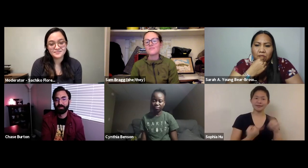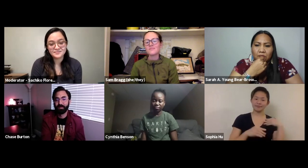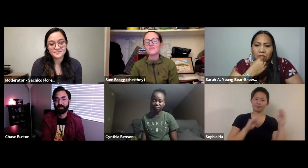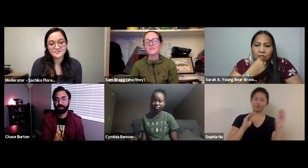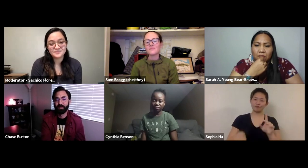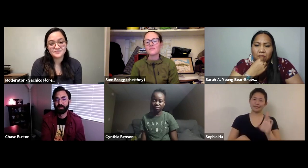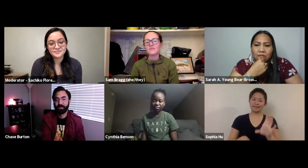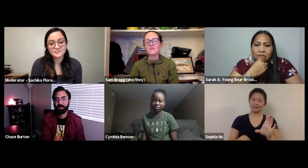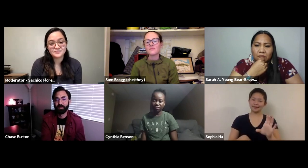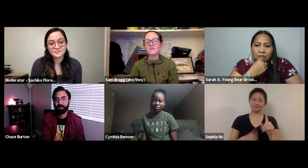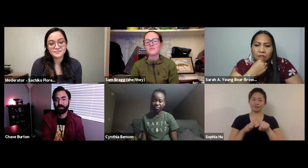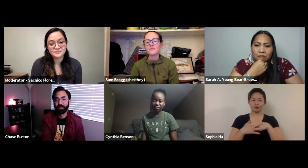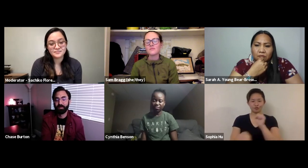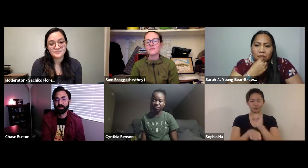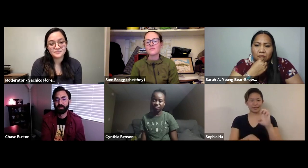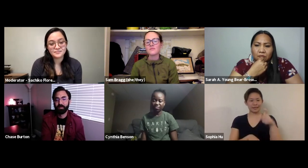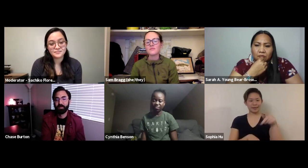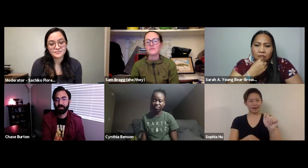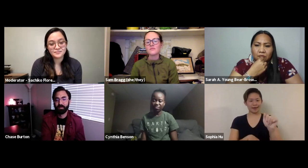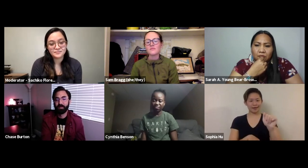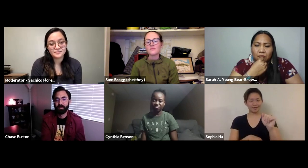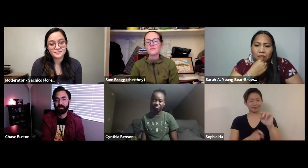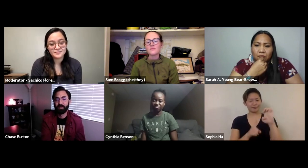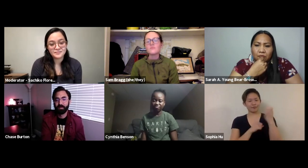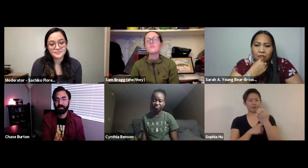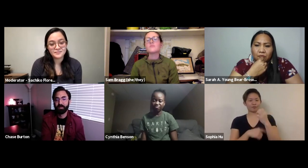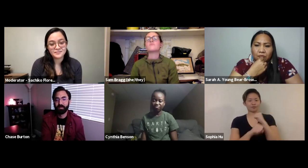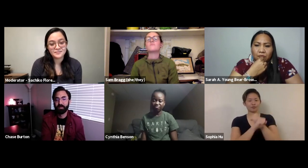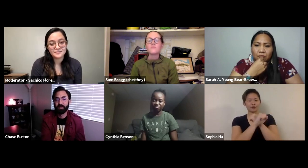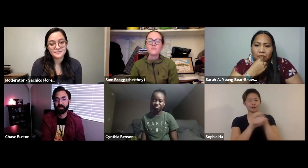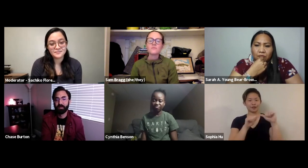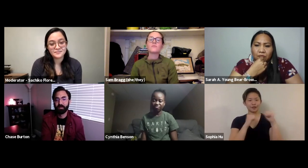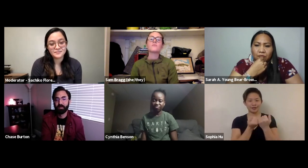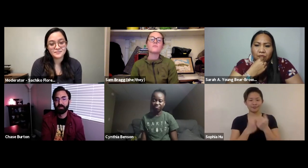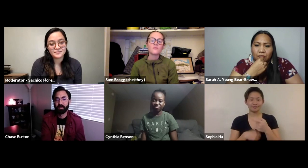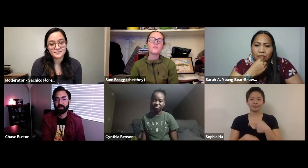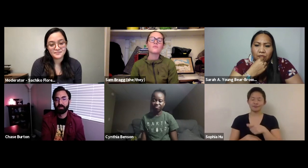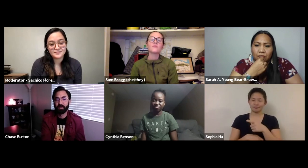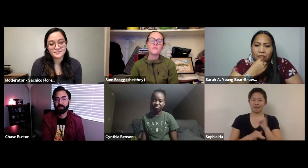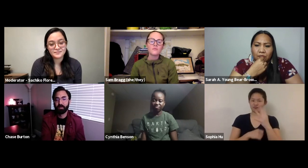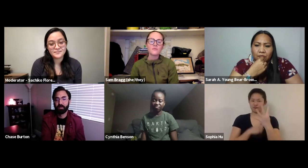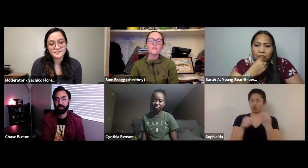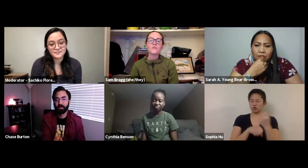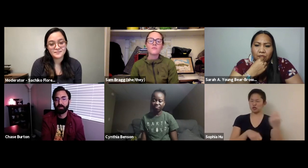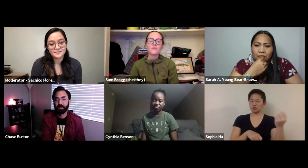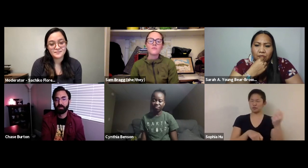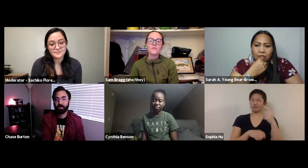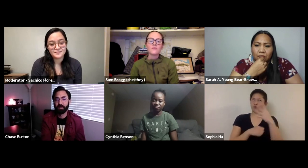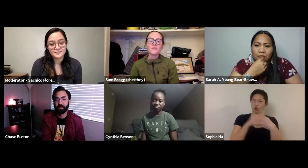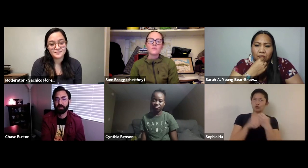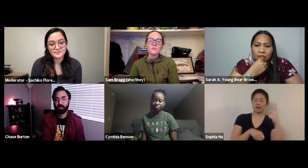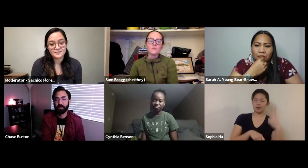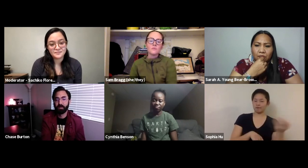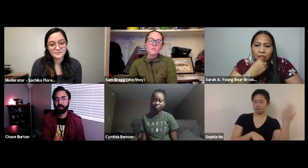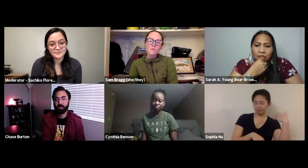never done any real camping or backpacking until I moved to DC and got involved with